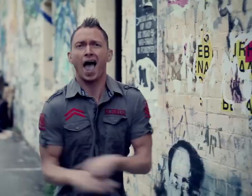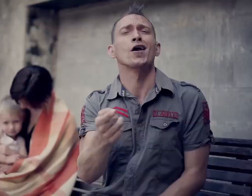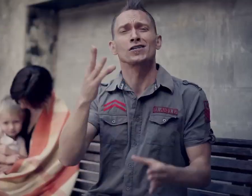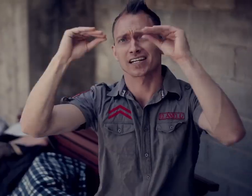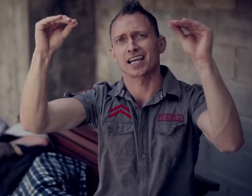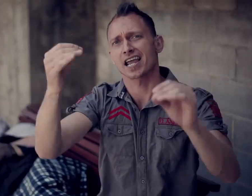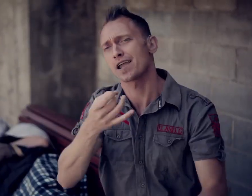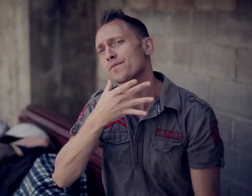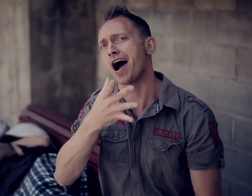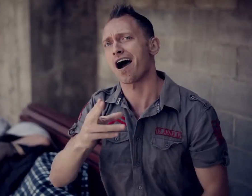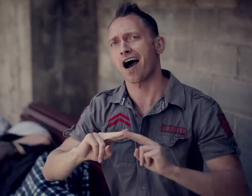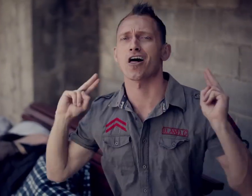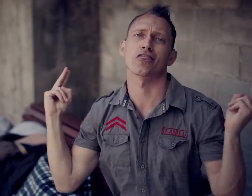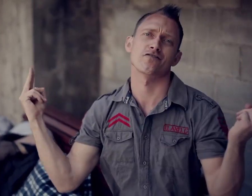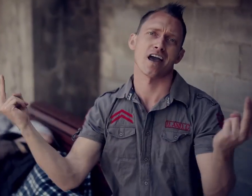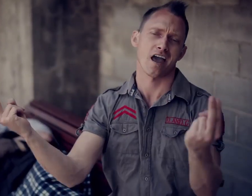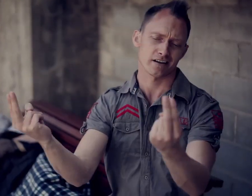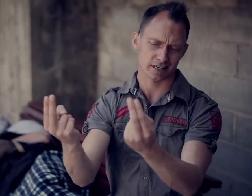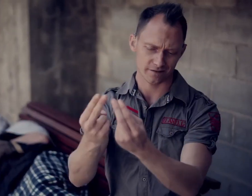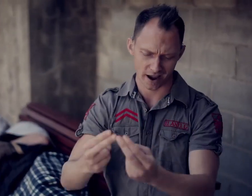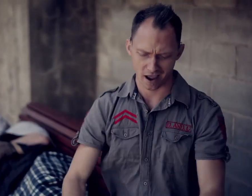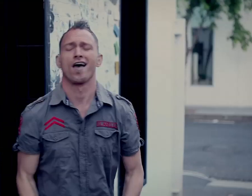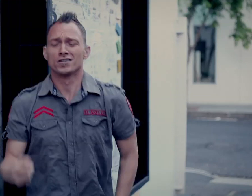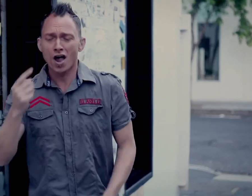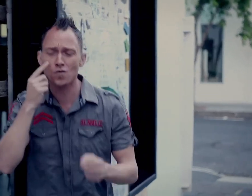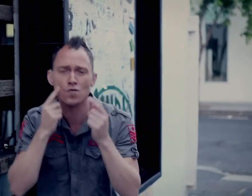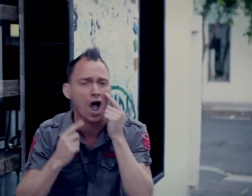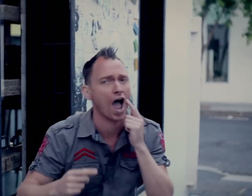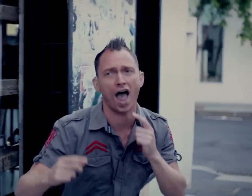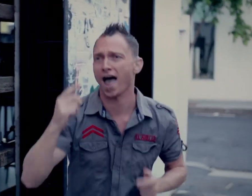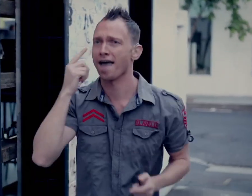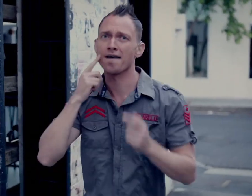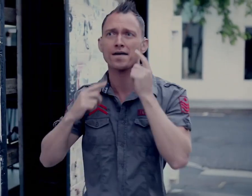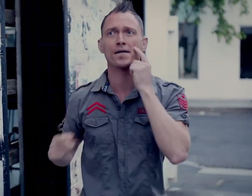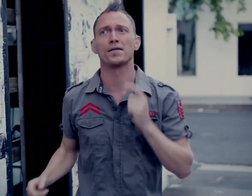How do you sleep while the rest of us cry?